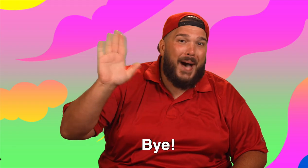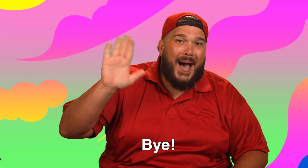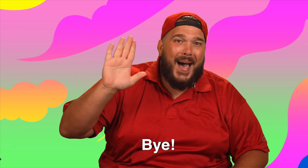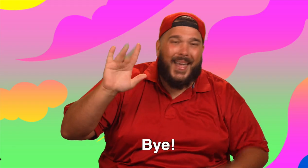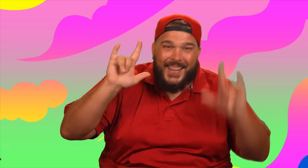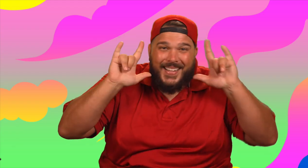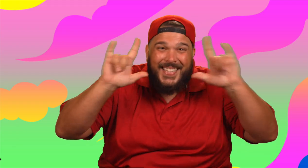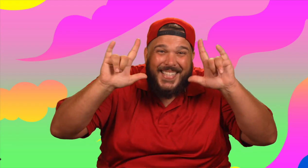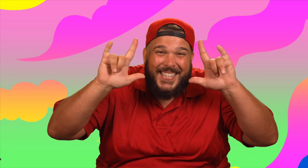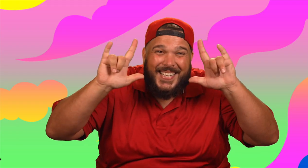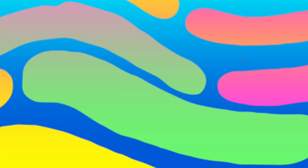Bye!